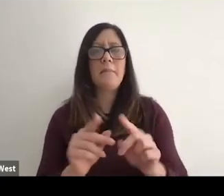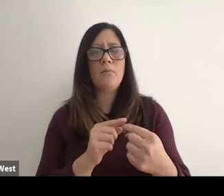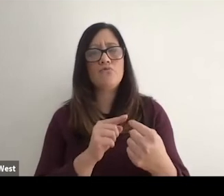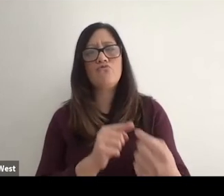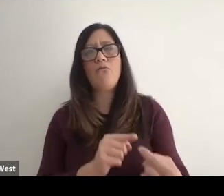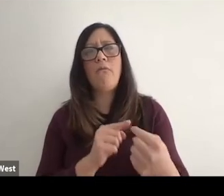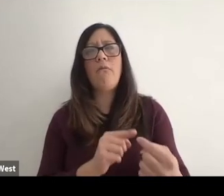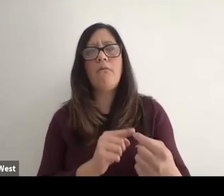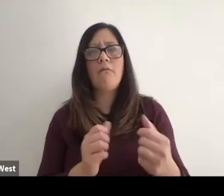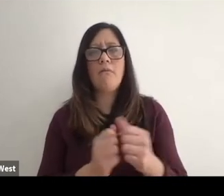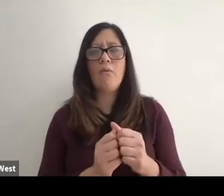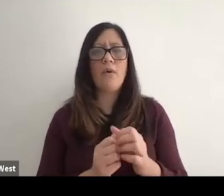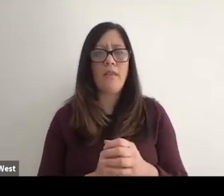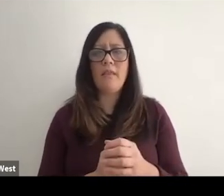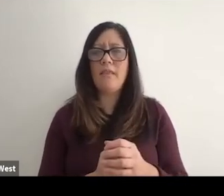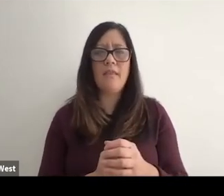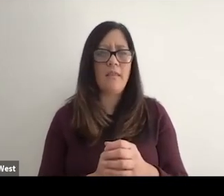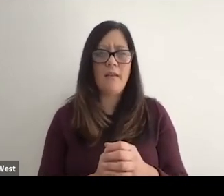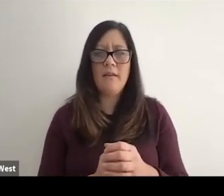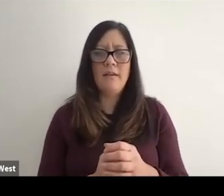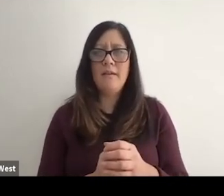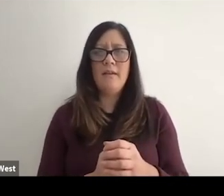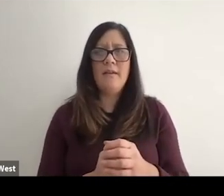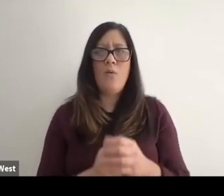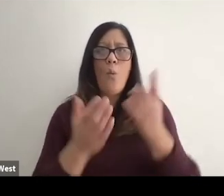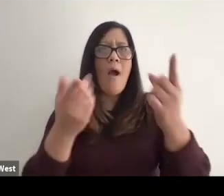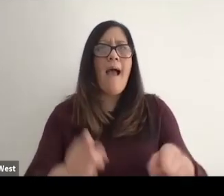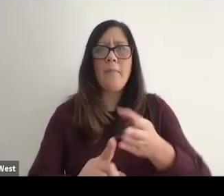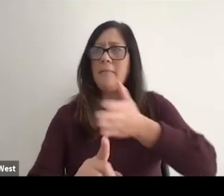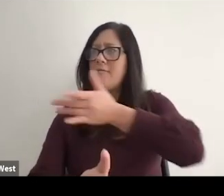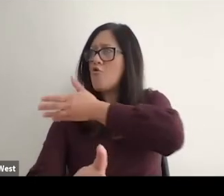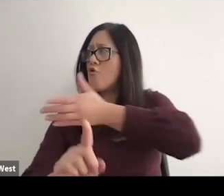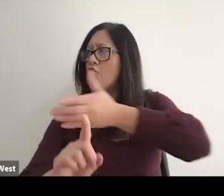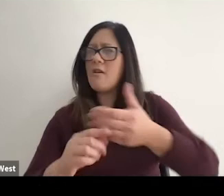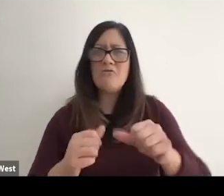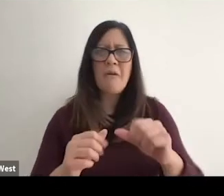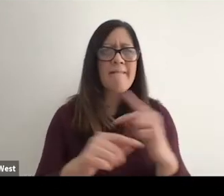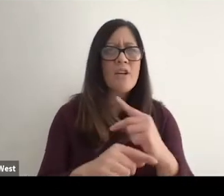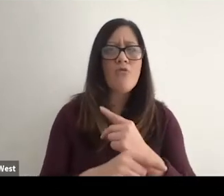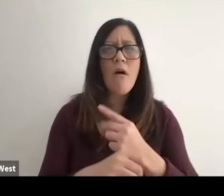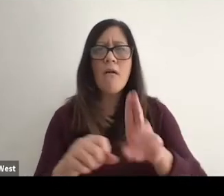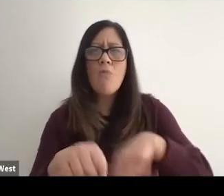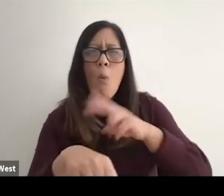With the full stop like I had in my life. And they're trying to figure out